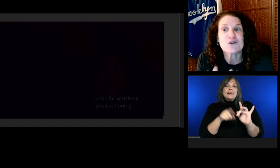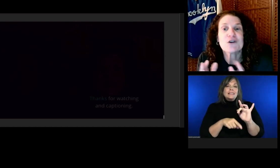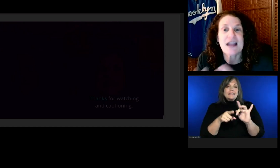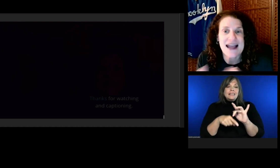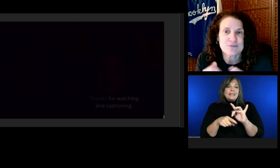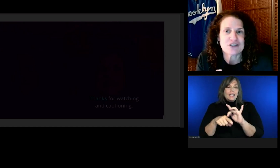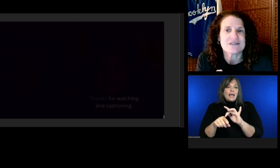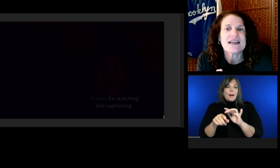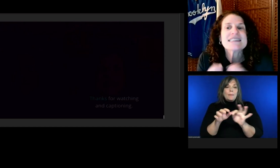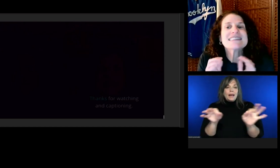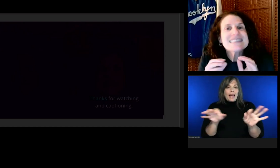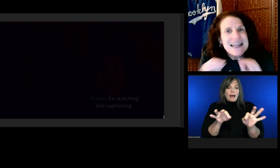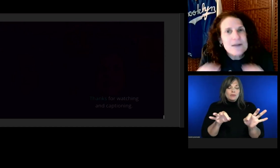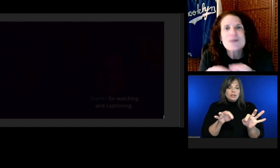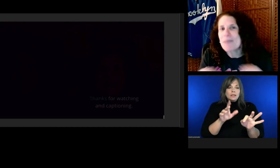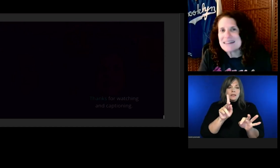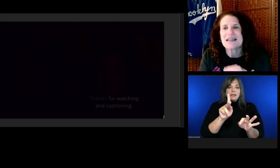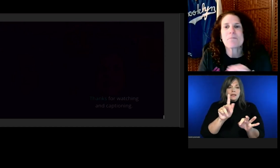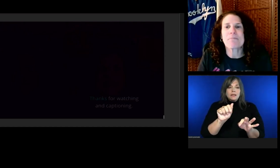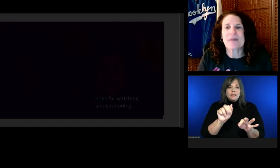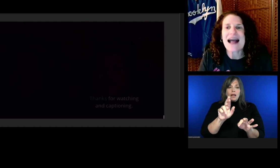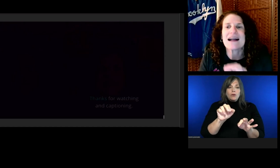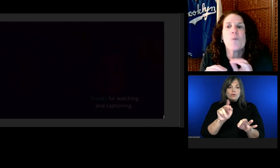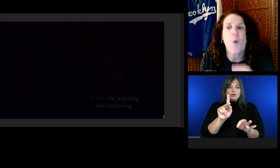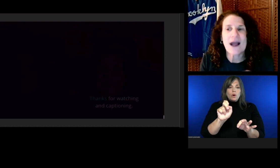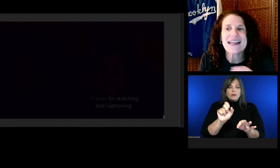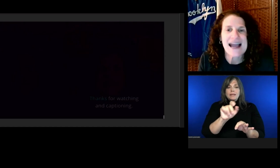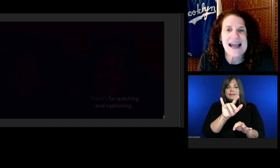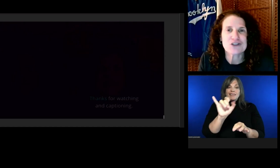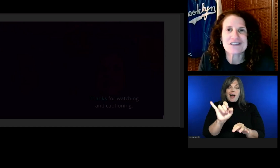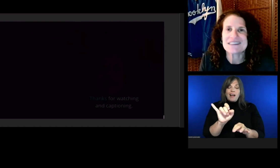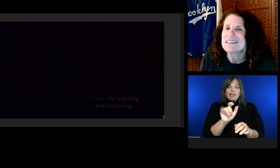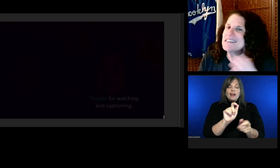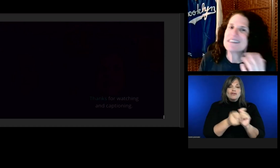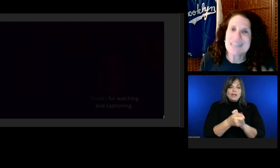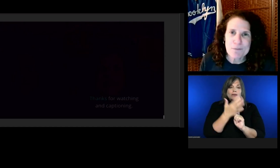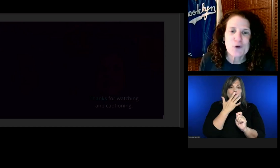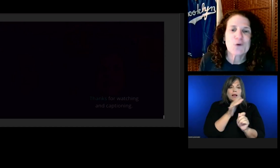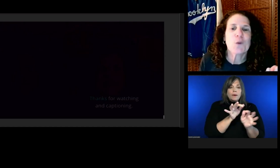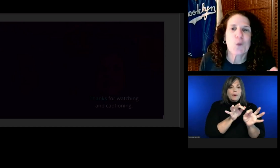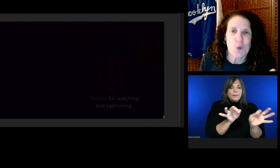Skip captions that are karaoke style.